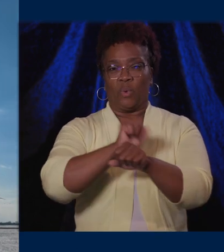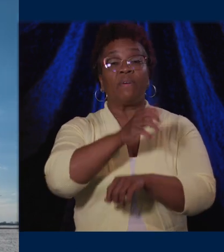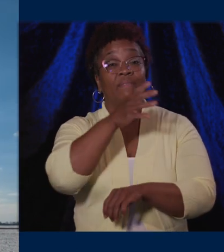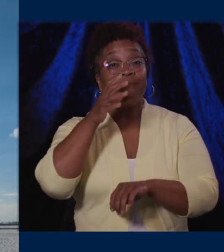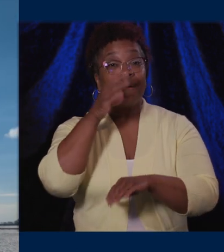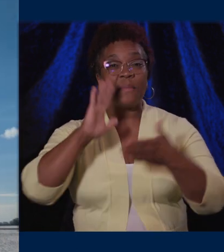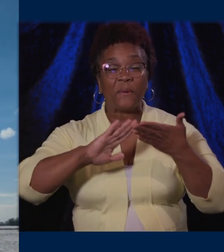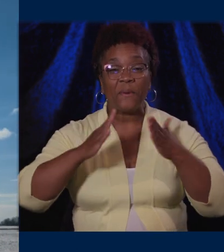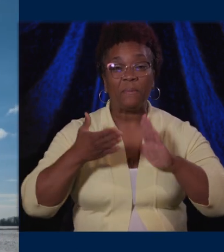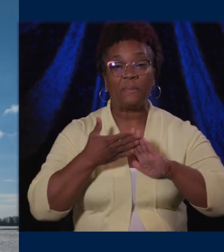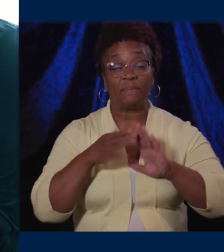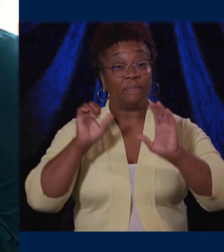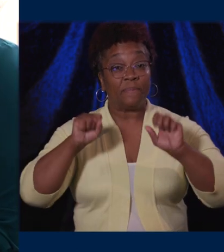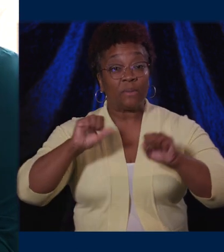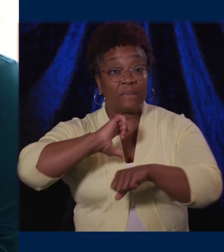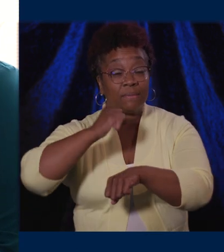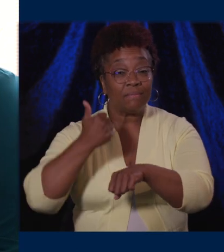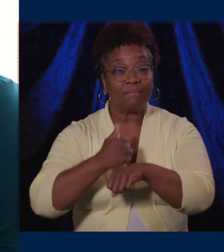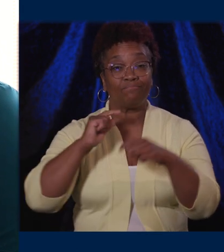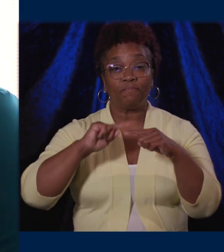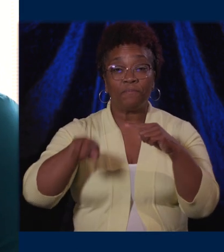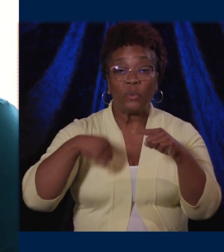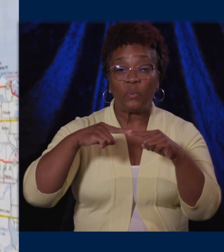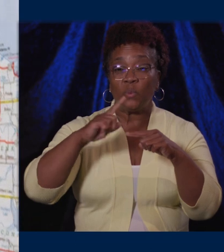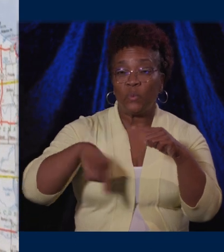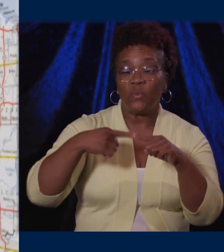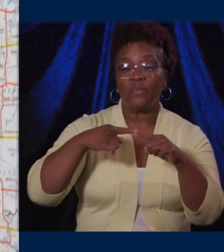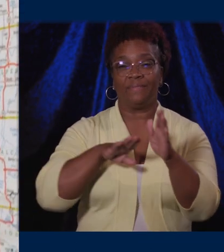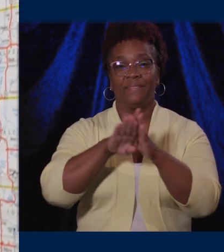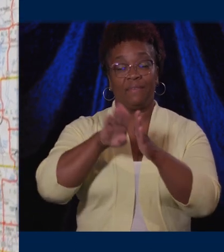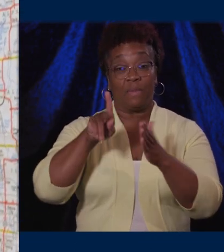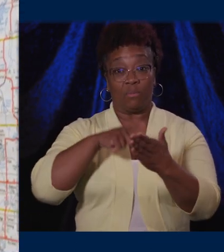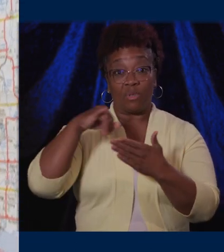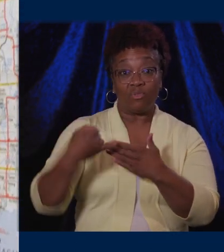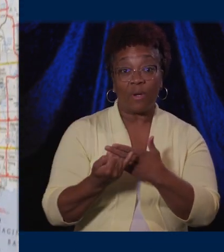development projects. By providing them with impartial and approachable data,